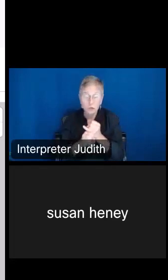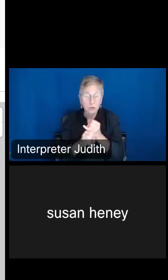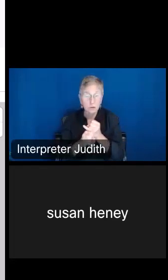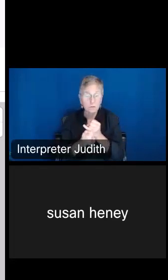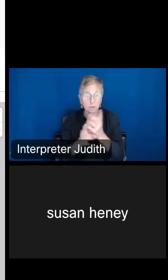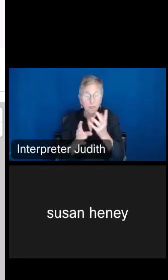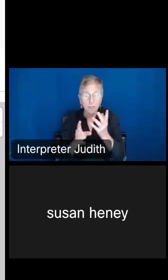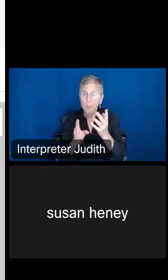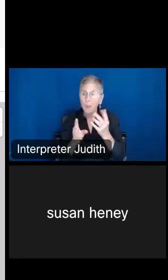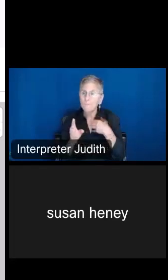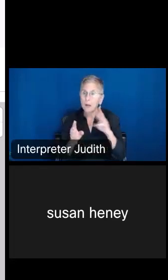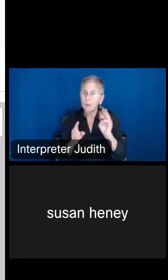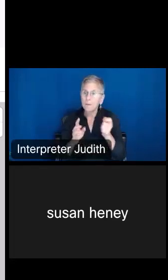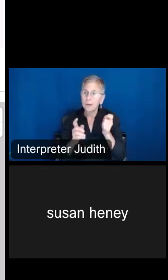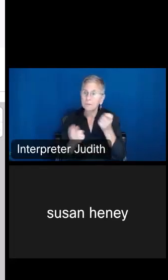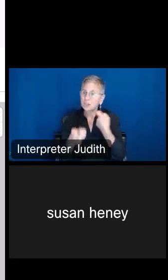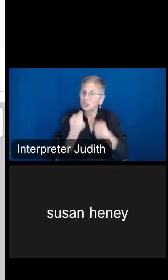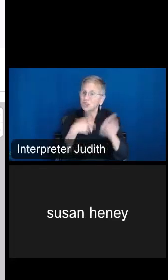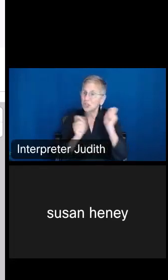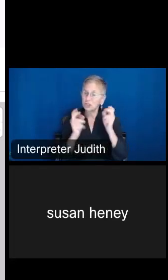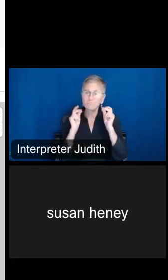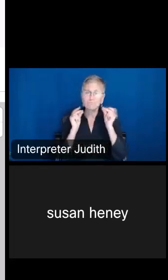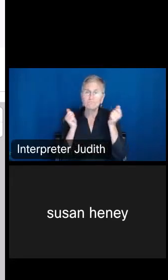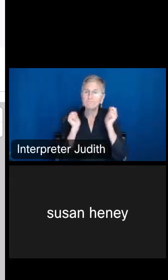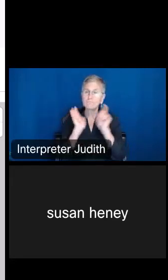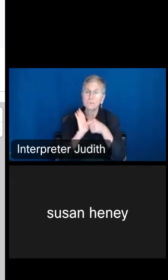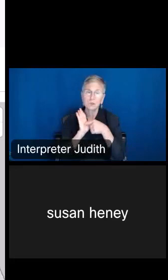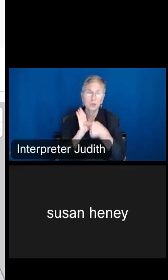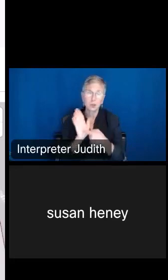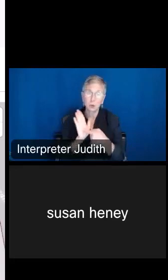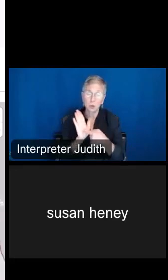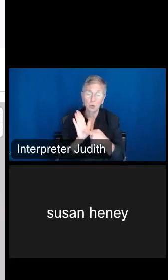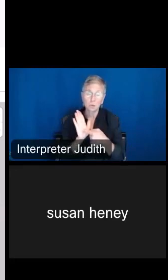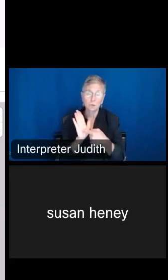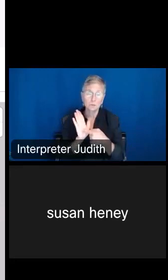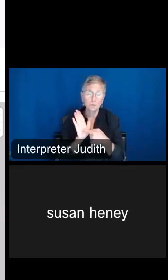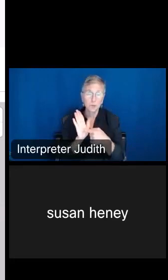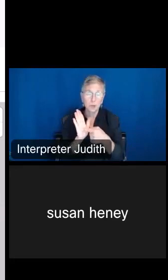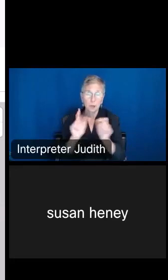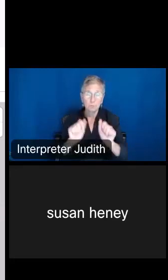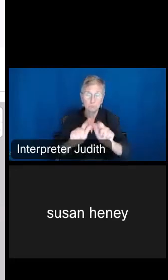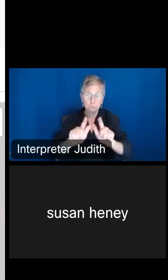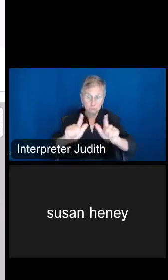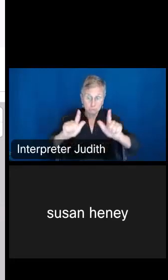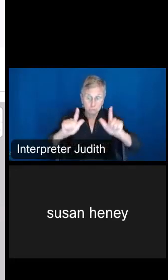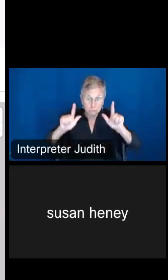changes to reflect that. I'm going to zoom in a little bit. So the darker the shade of